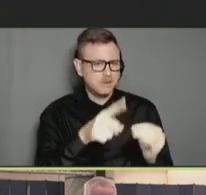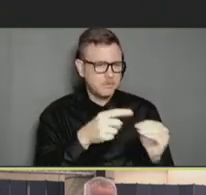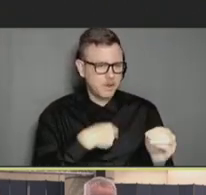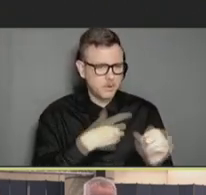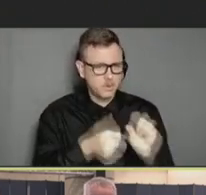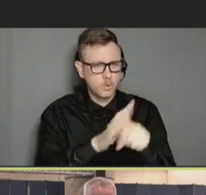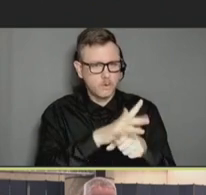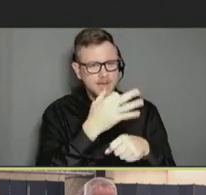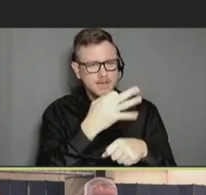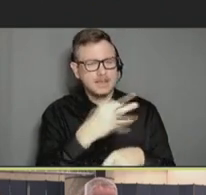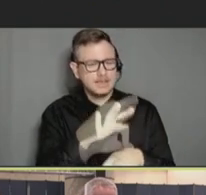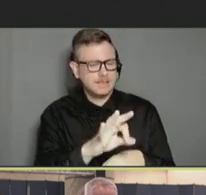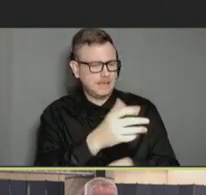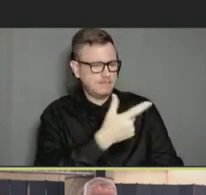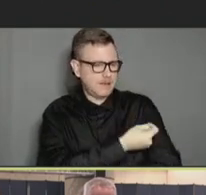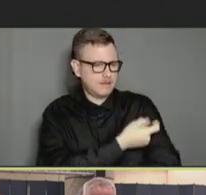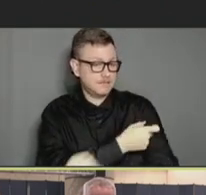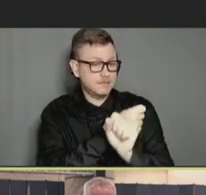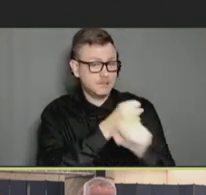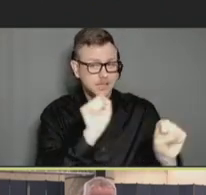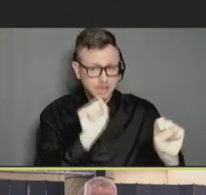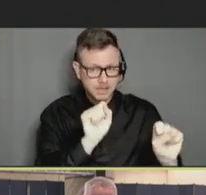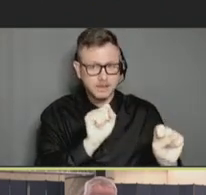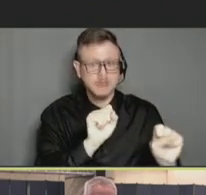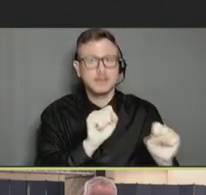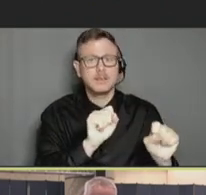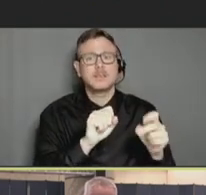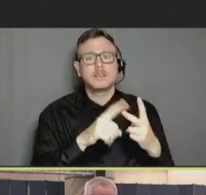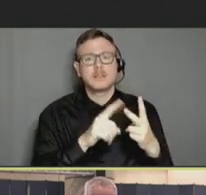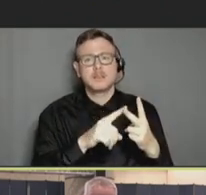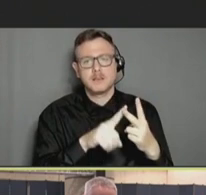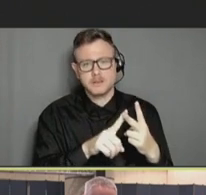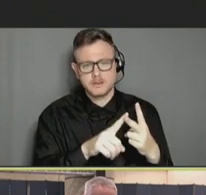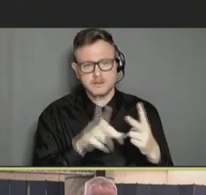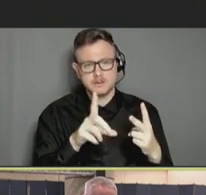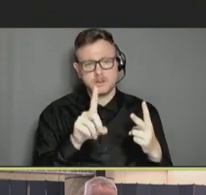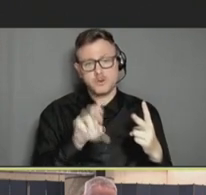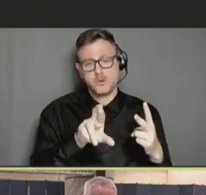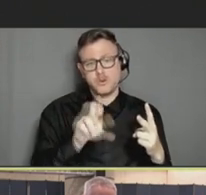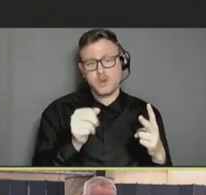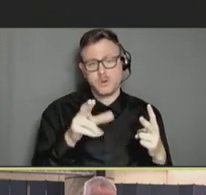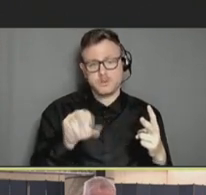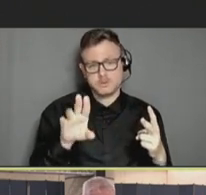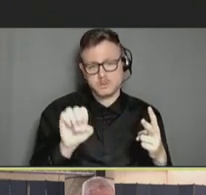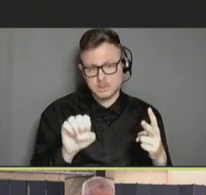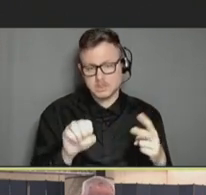vaccine safety, the efforts of the VaST Committee. And then Dr. Hause will discuss V-safe data